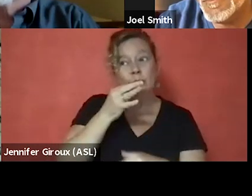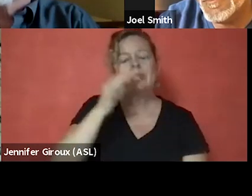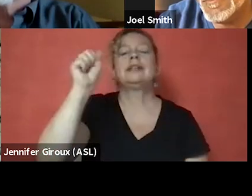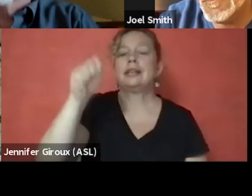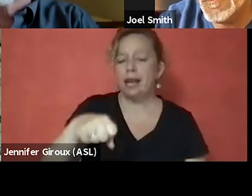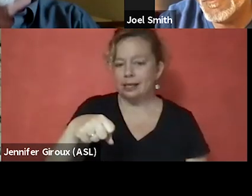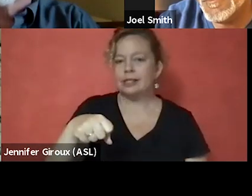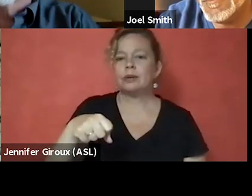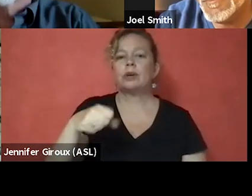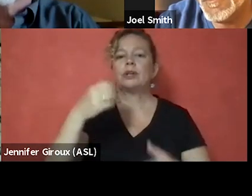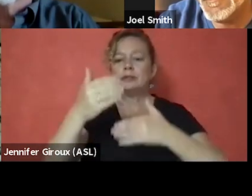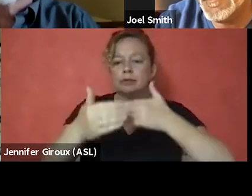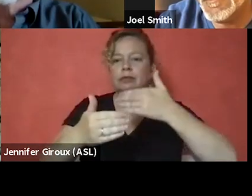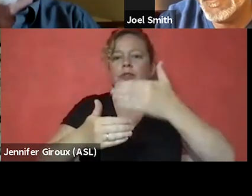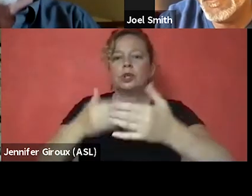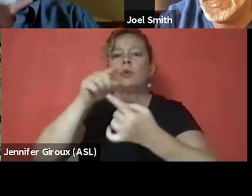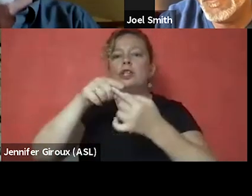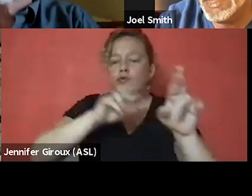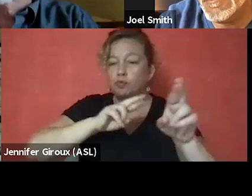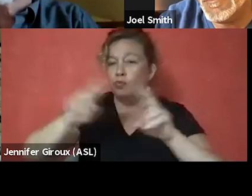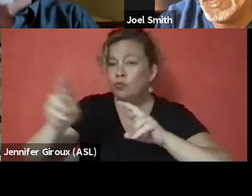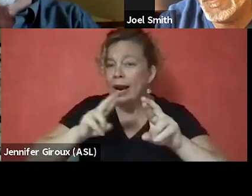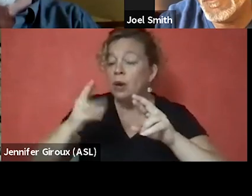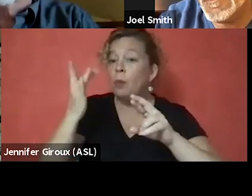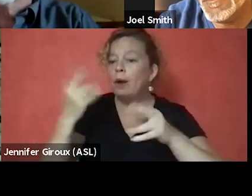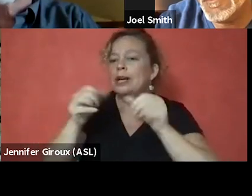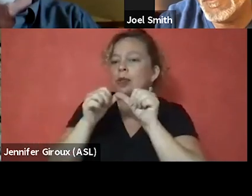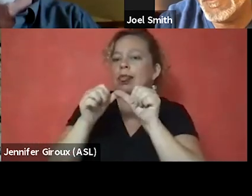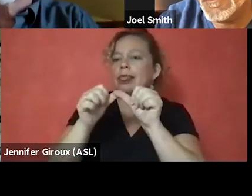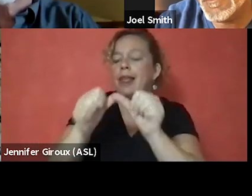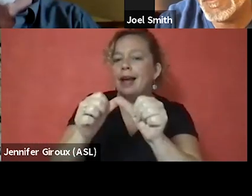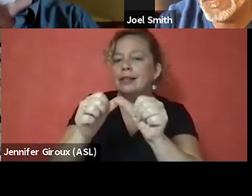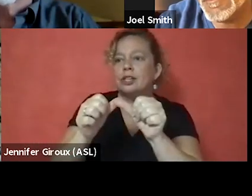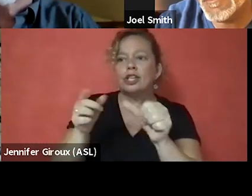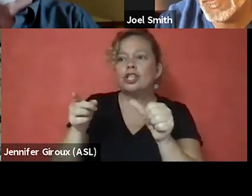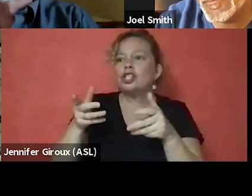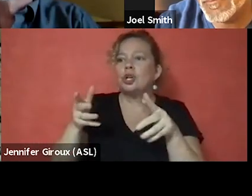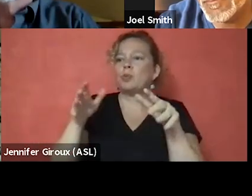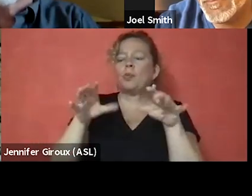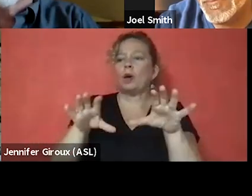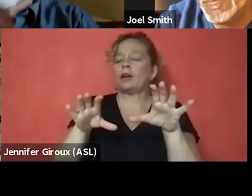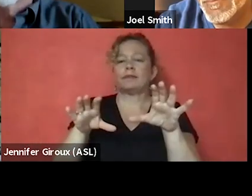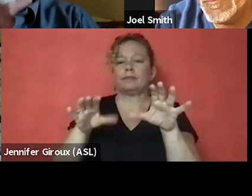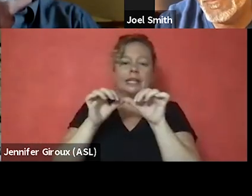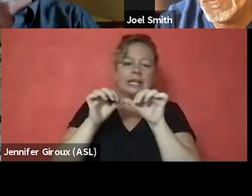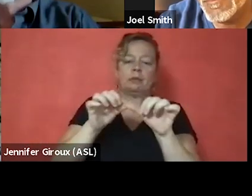We're getting her there when she's ready, so it can last. She doesn't want to keep going in and out of places.